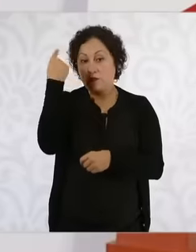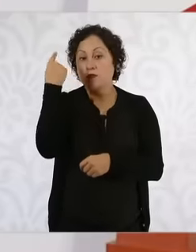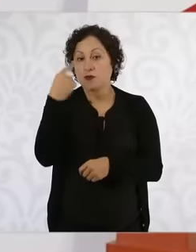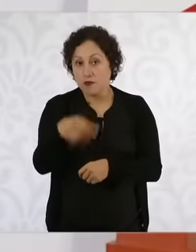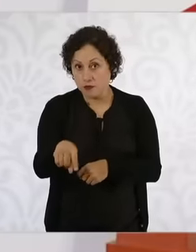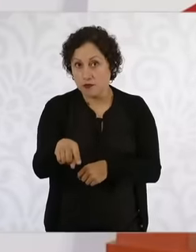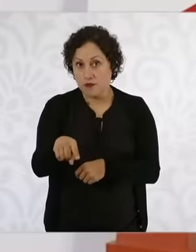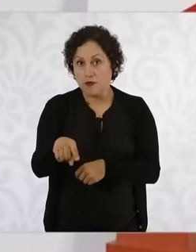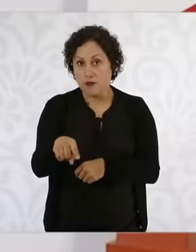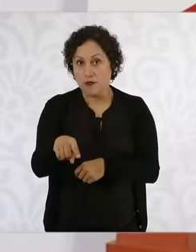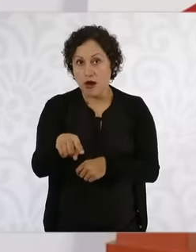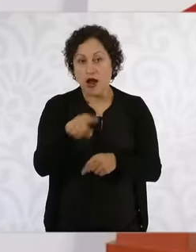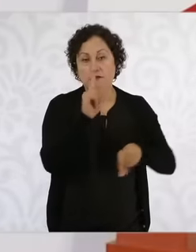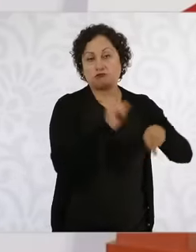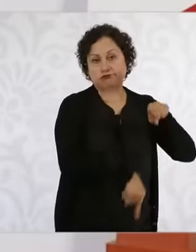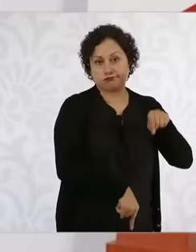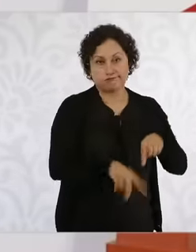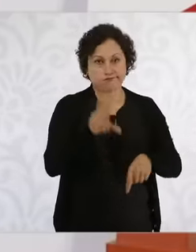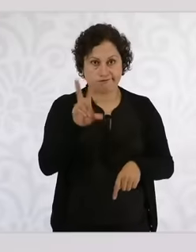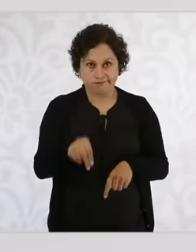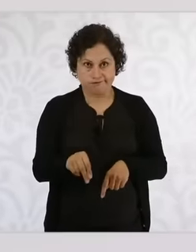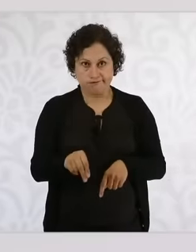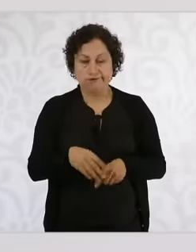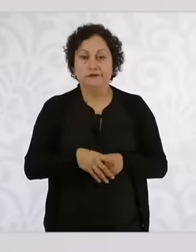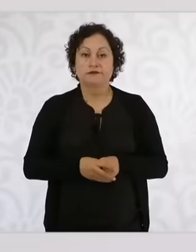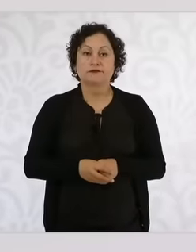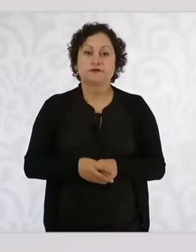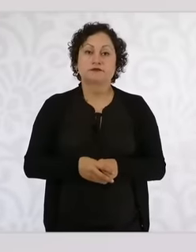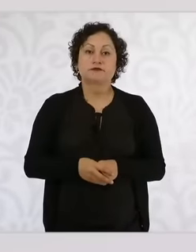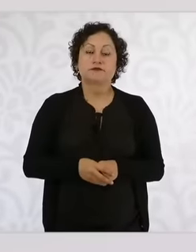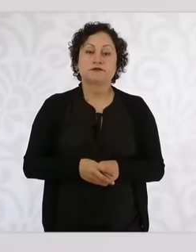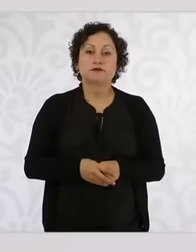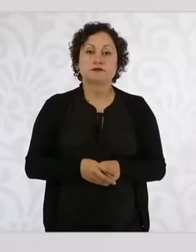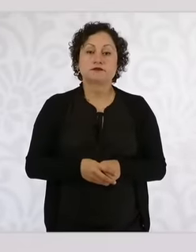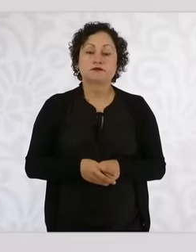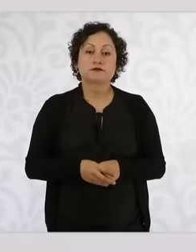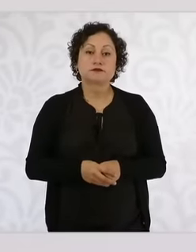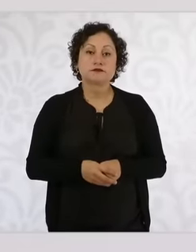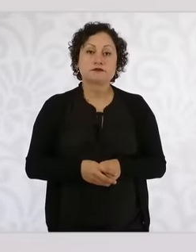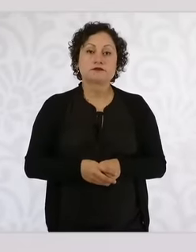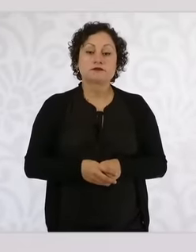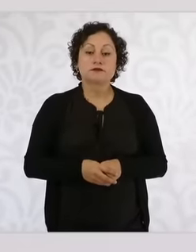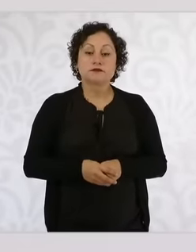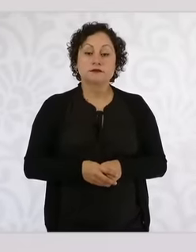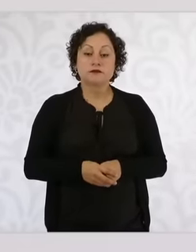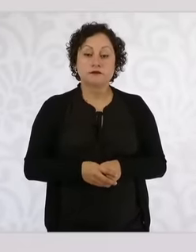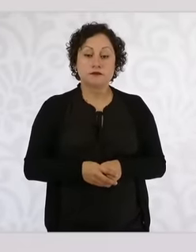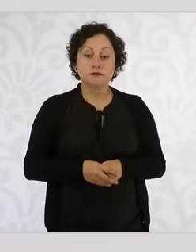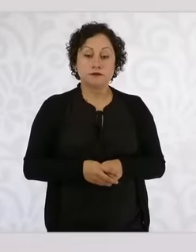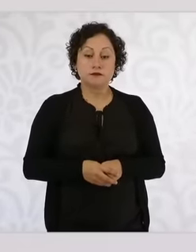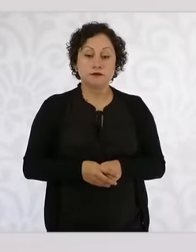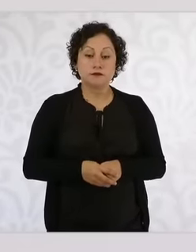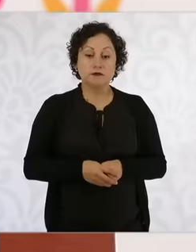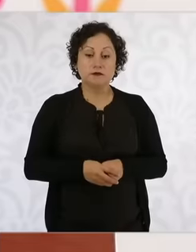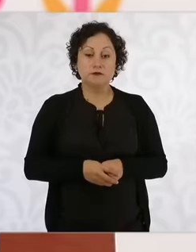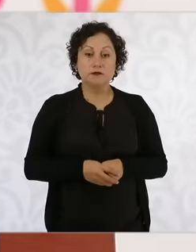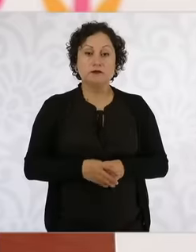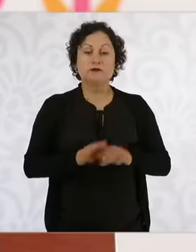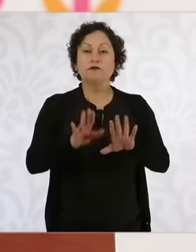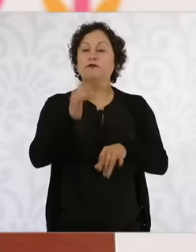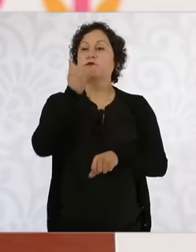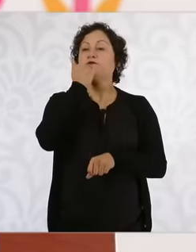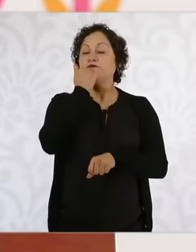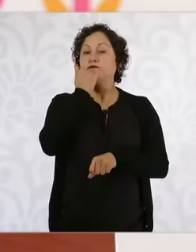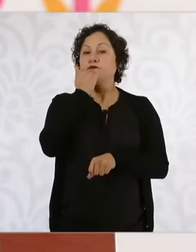unconstitutionality. Then there were eight votes needed, four votes